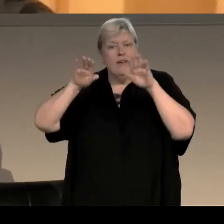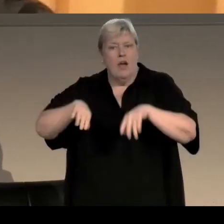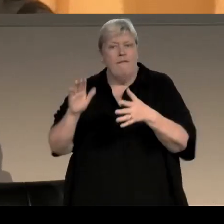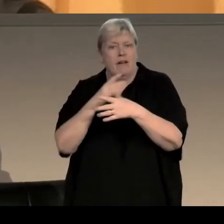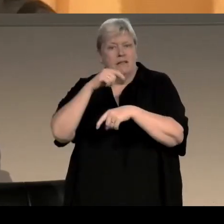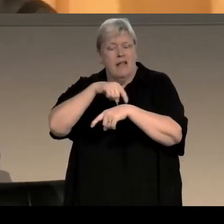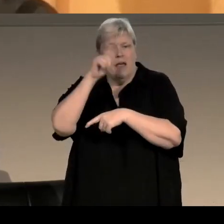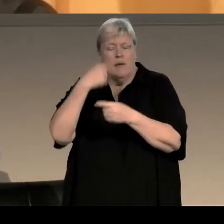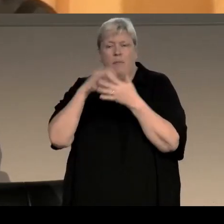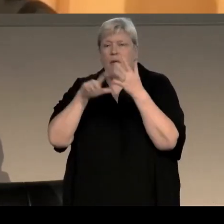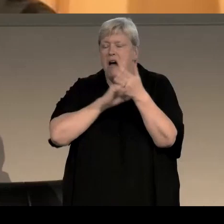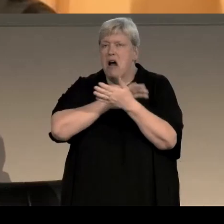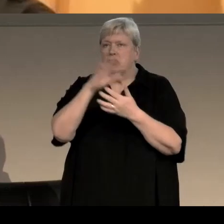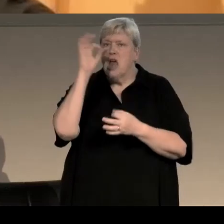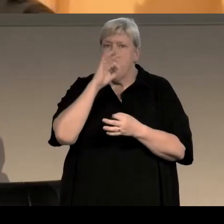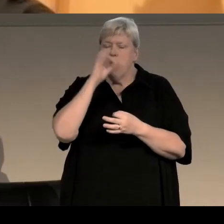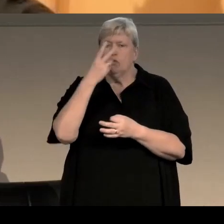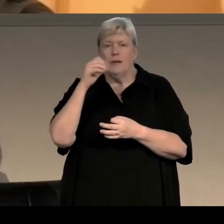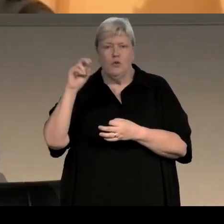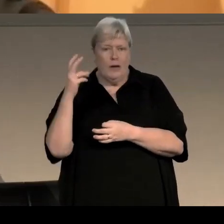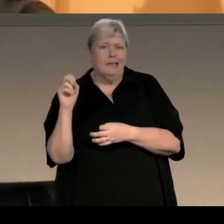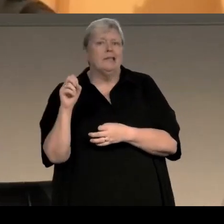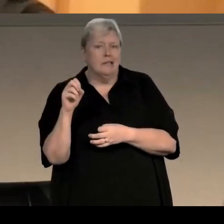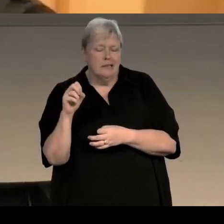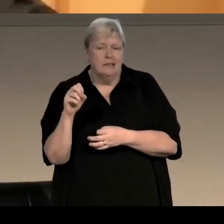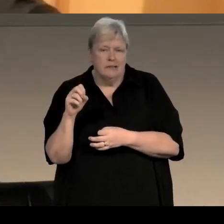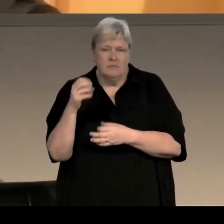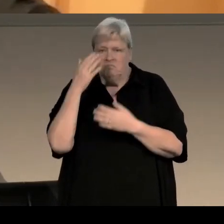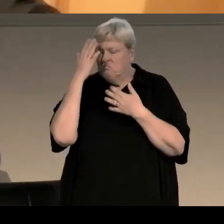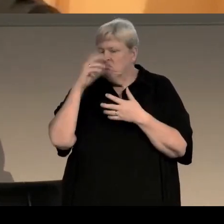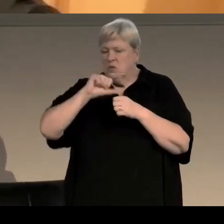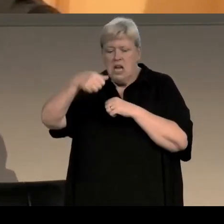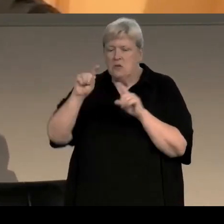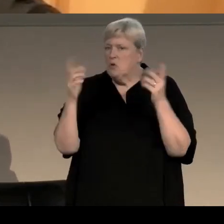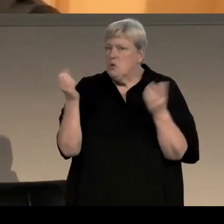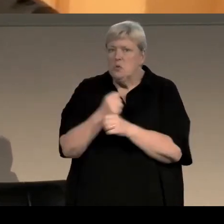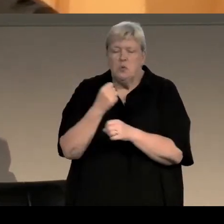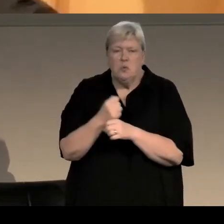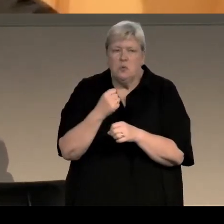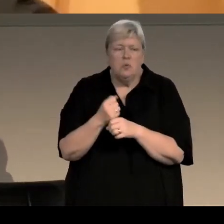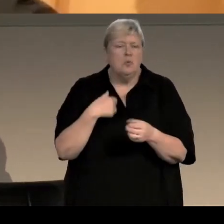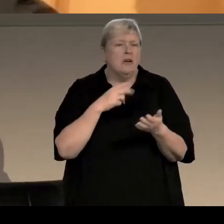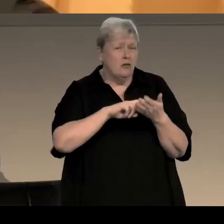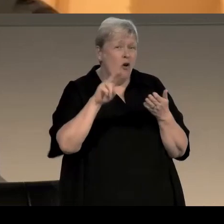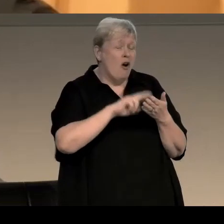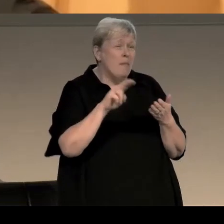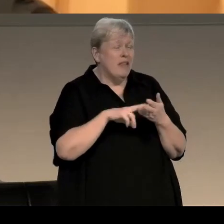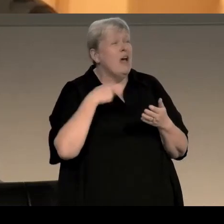It was March/April 2020, and I didn't know what I was going to write next. Normally I have a pretty clear idea